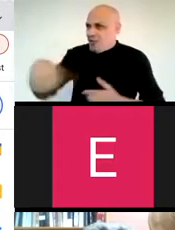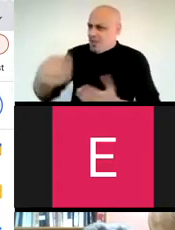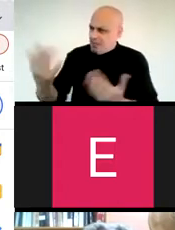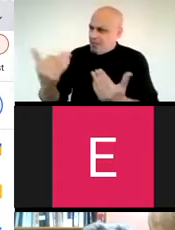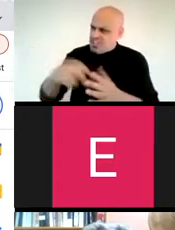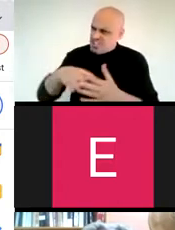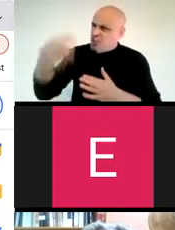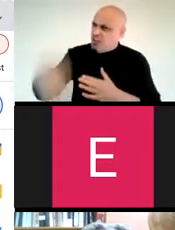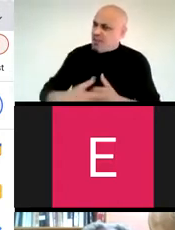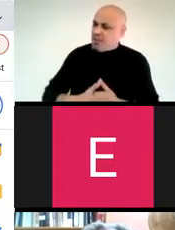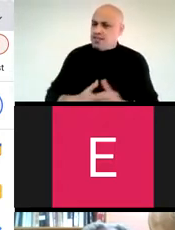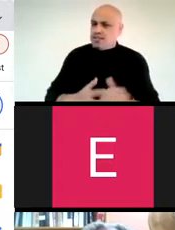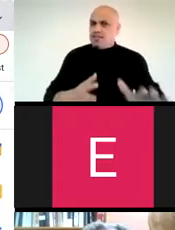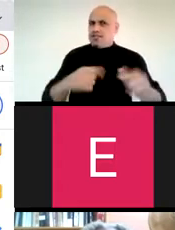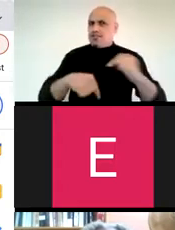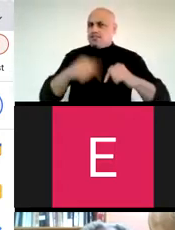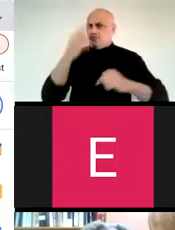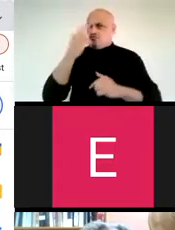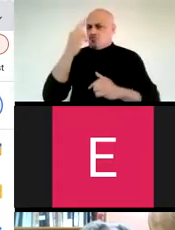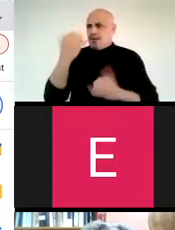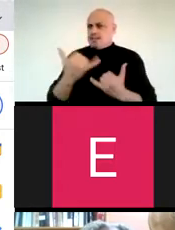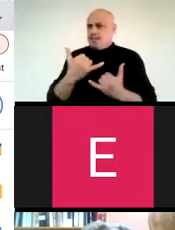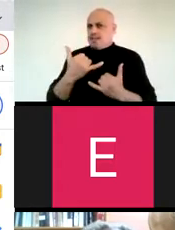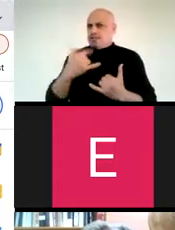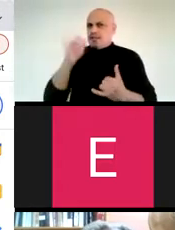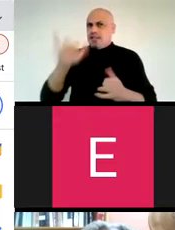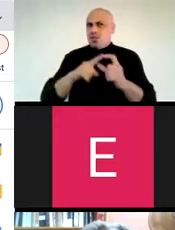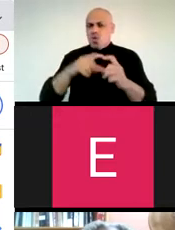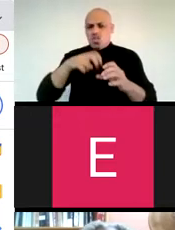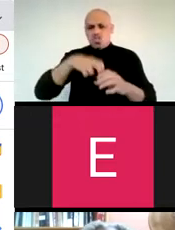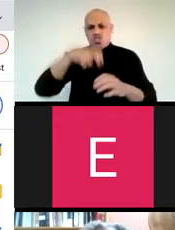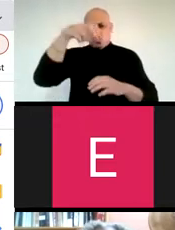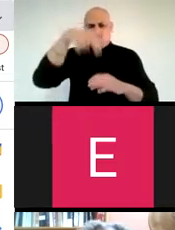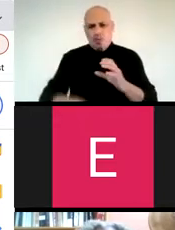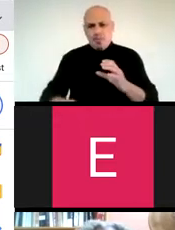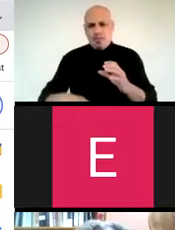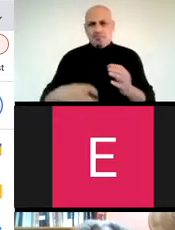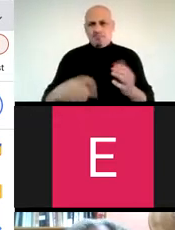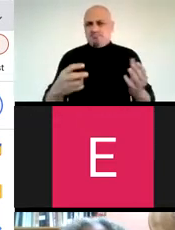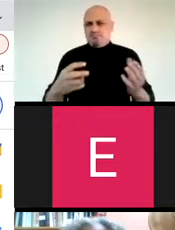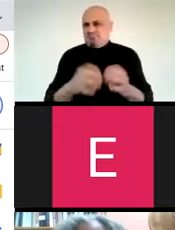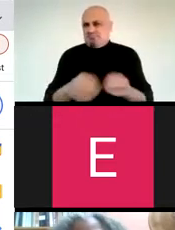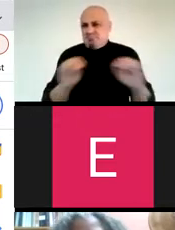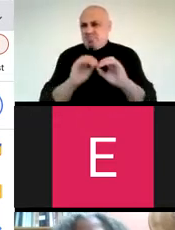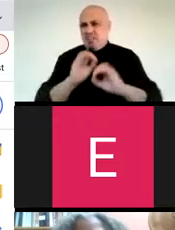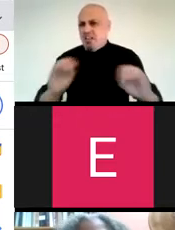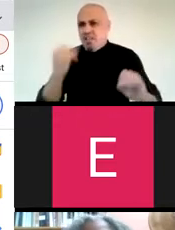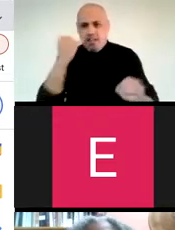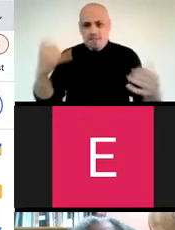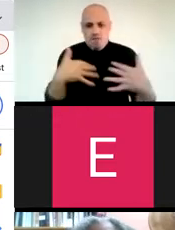"jump in" to encourage them. I realize now that seeing "jump in" is meaningless if you're afraid.